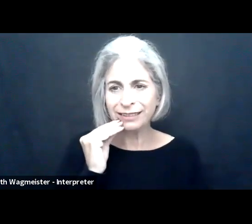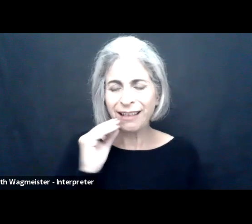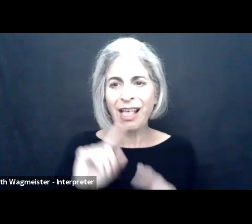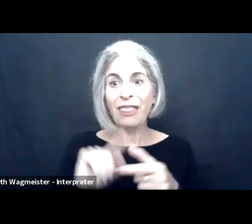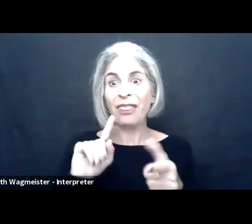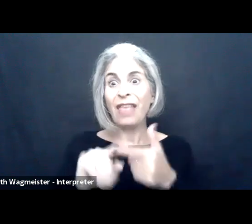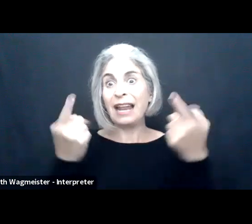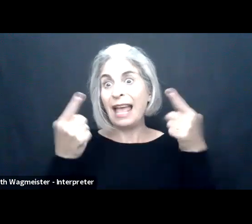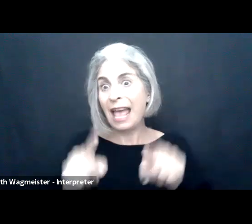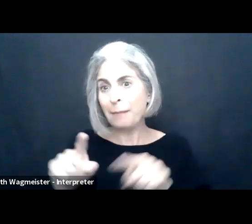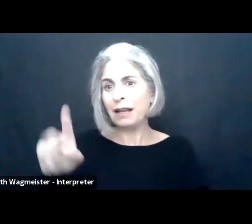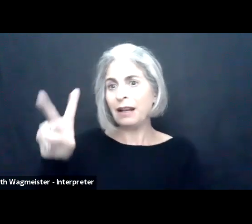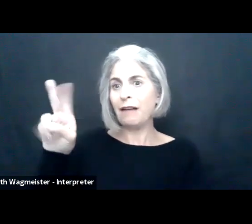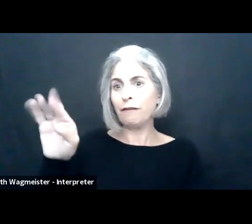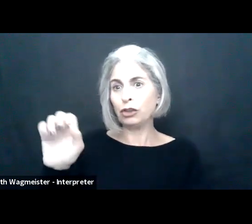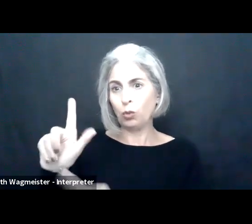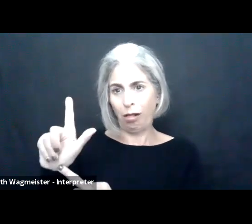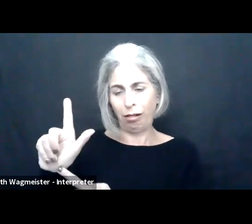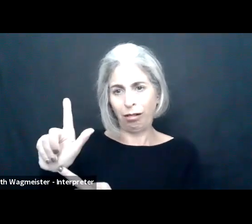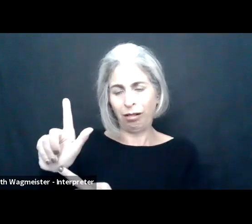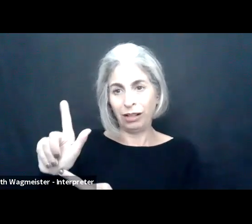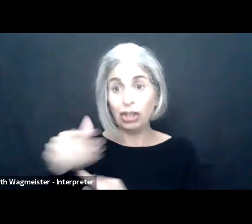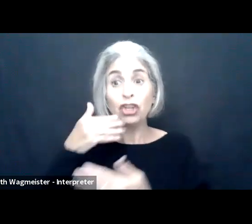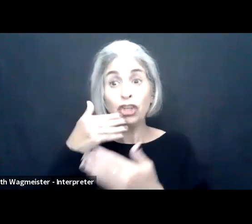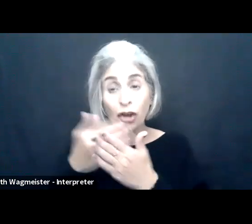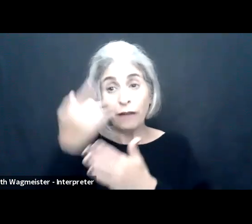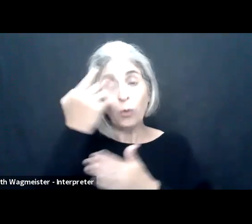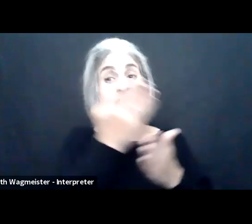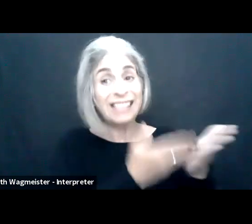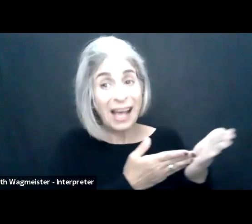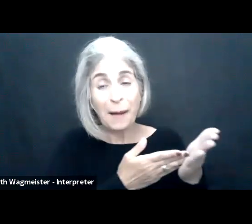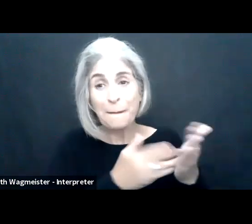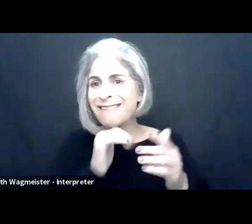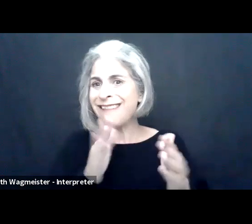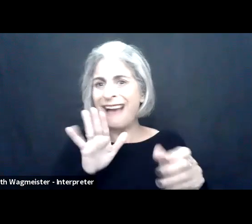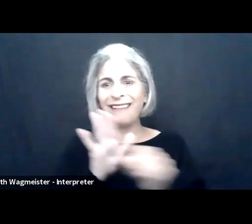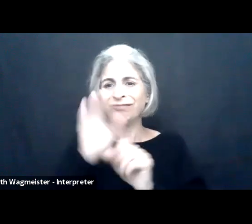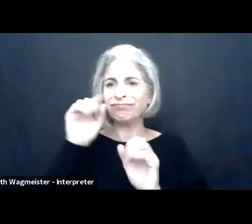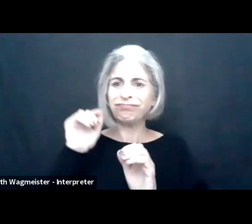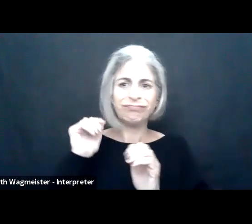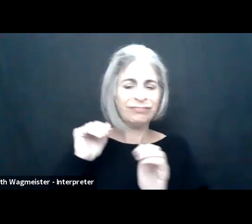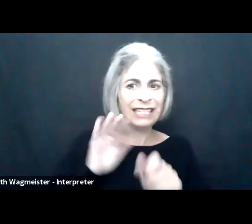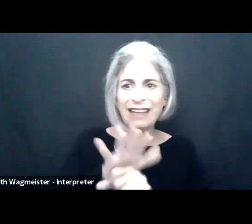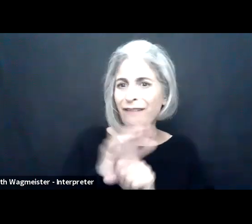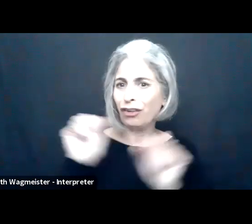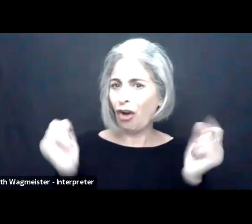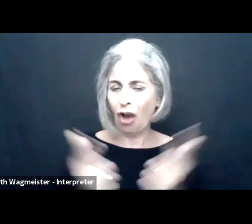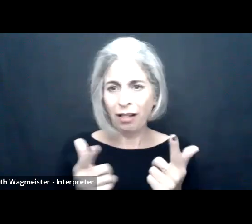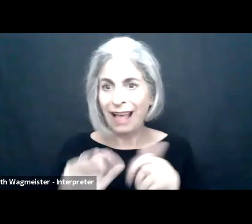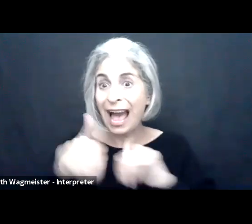work experience and will rely on this work principle of quality of experiences. And then we virtualizes. Good for some, but dunzo far enough.